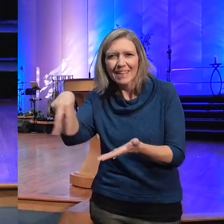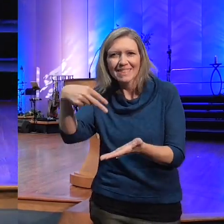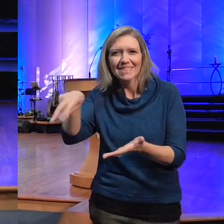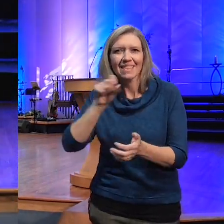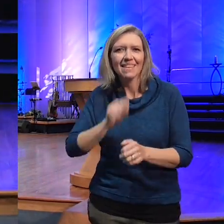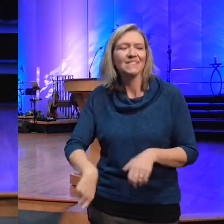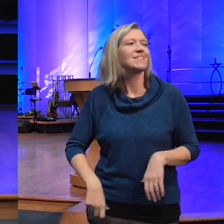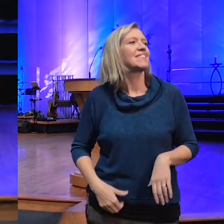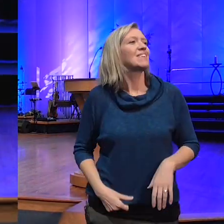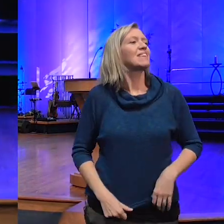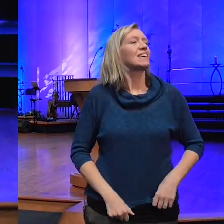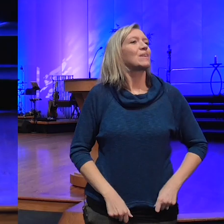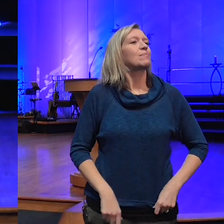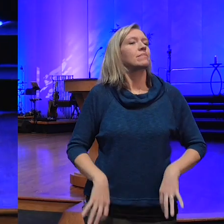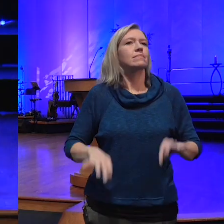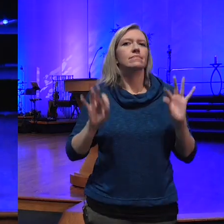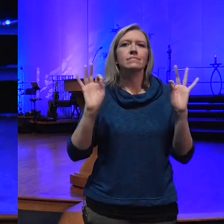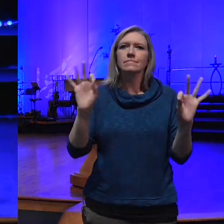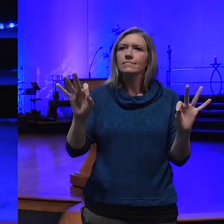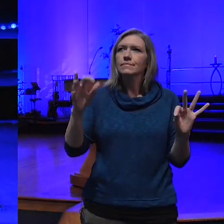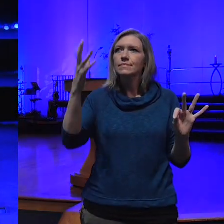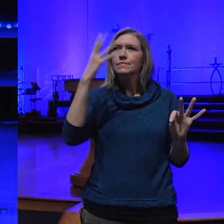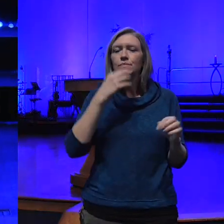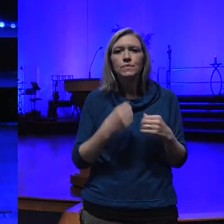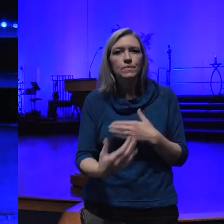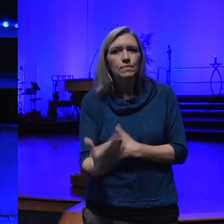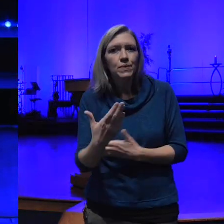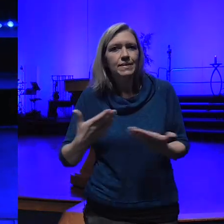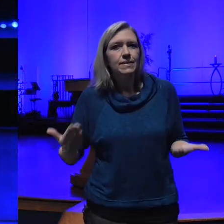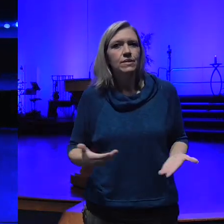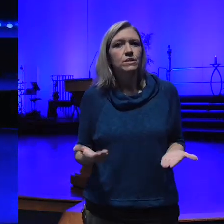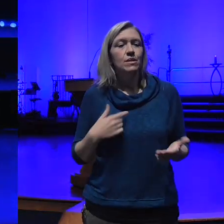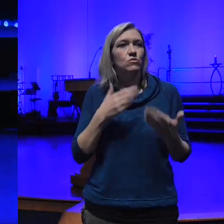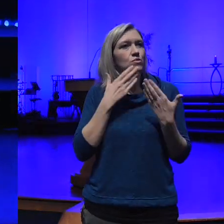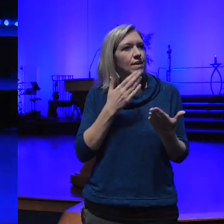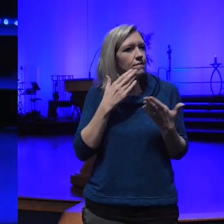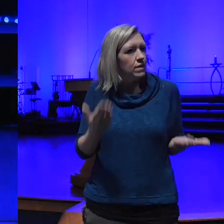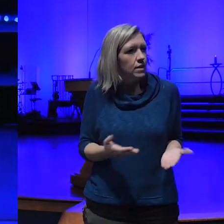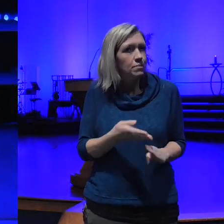wonderful morning here at MIM very grateful to be here before I start I want to invite